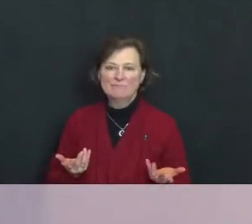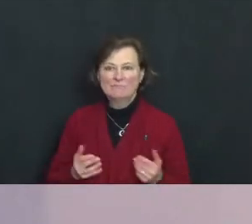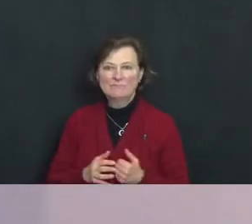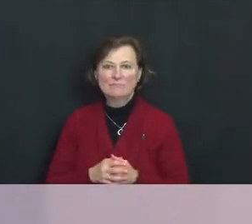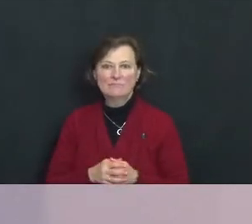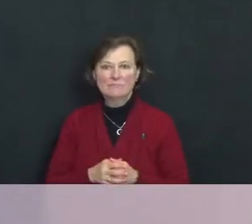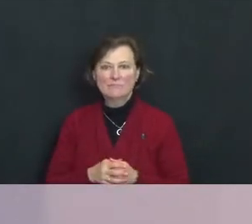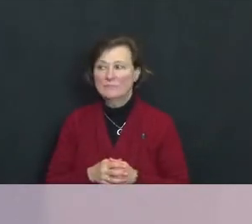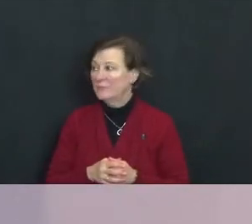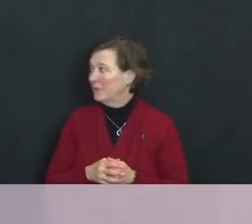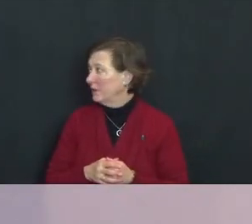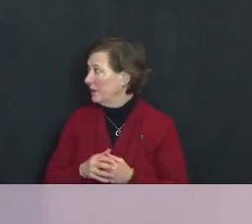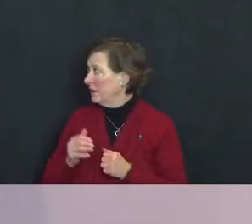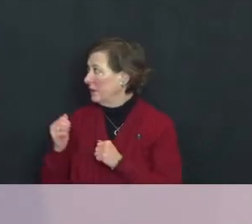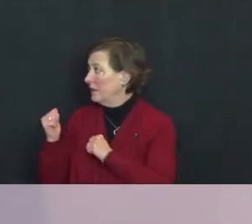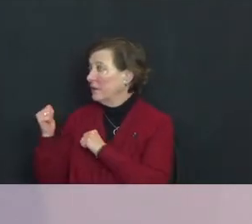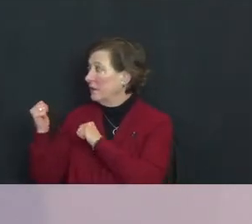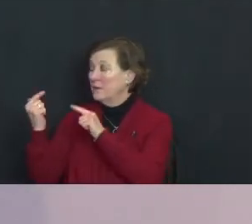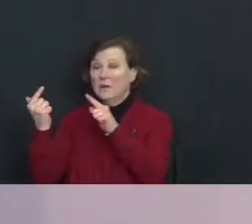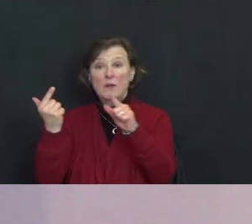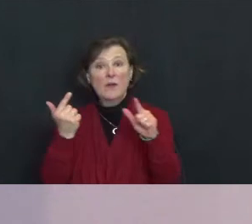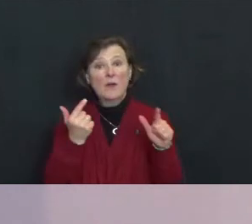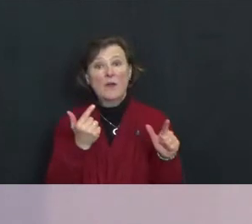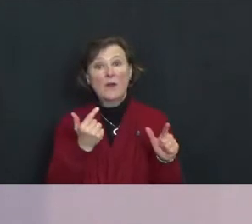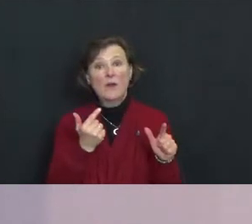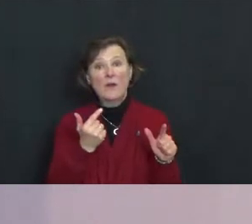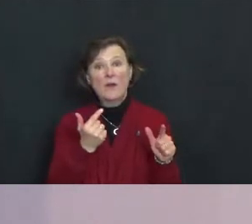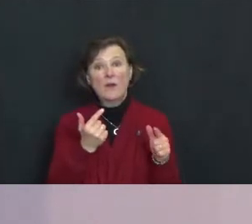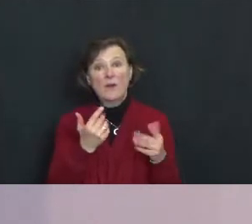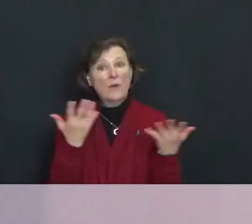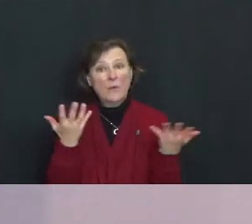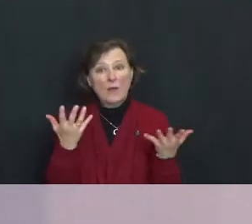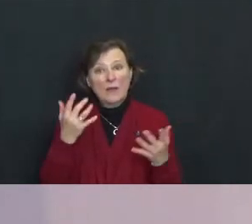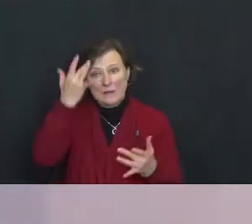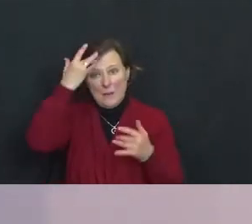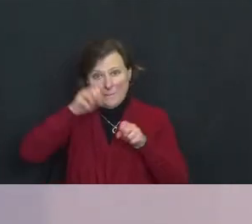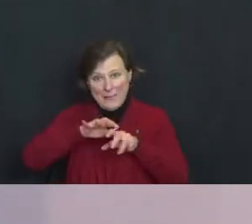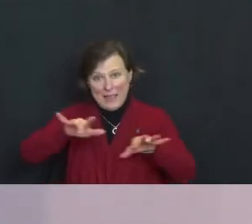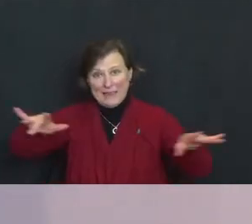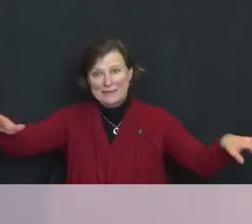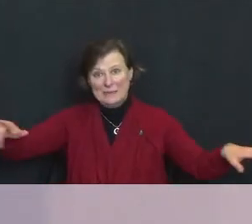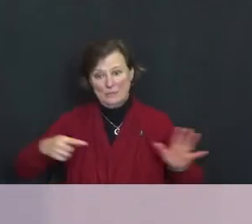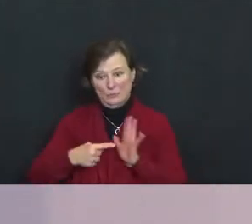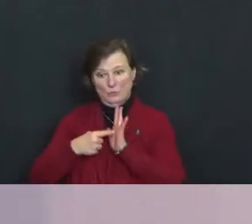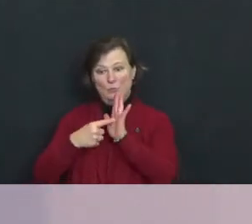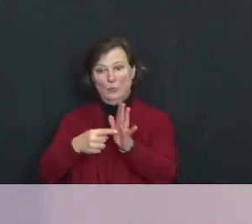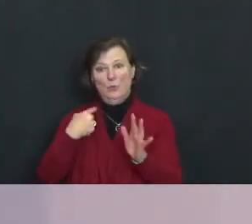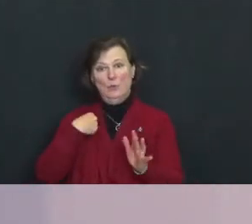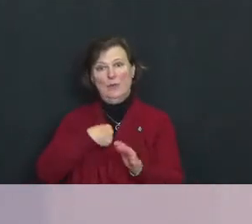All of which is to say that the pandemic has exposed to us in ever more stark detail the